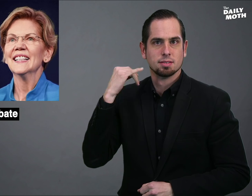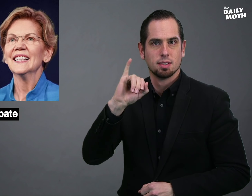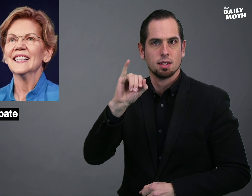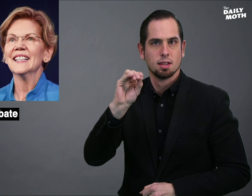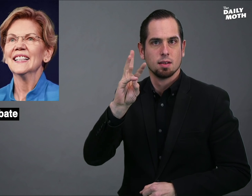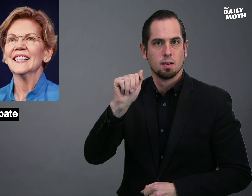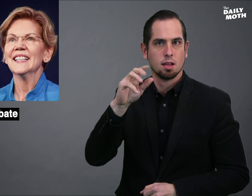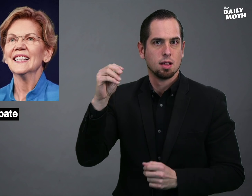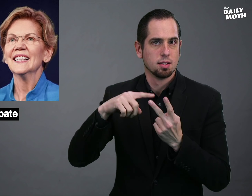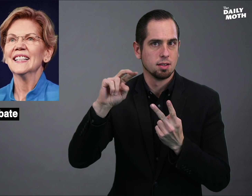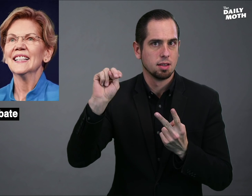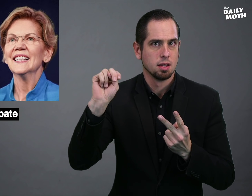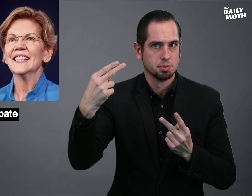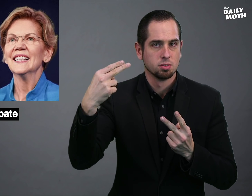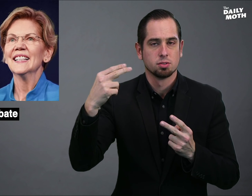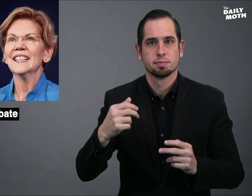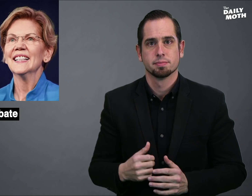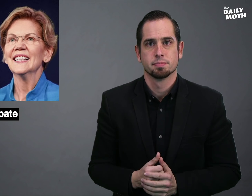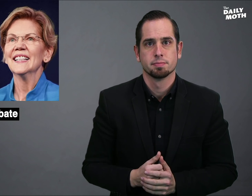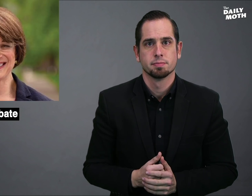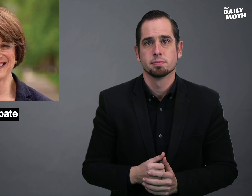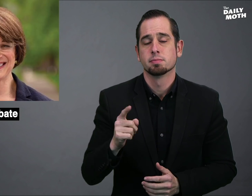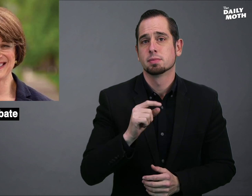in Iowa and New Hampshire.